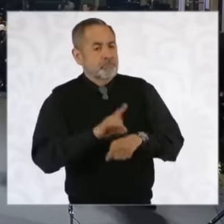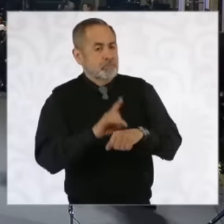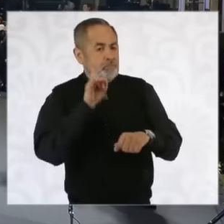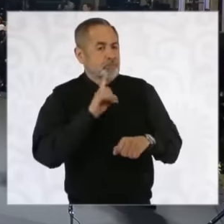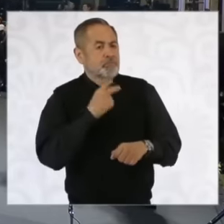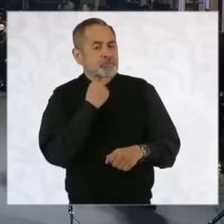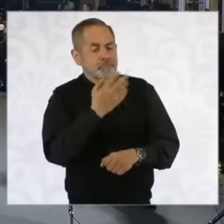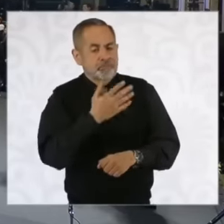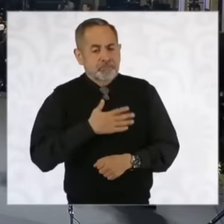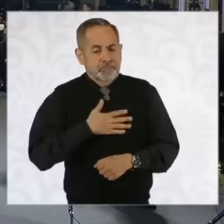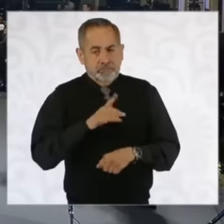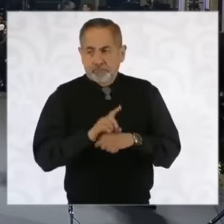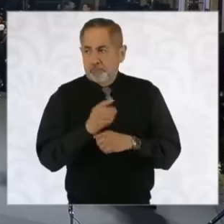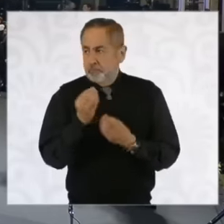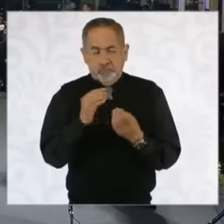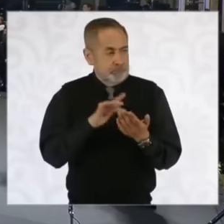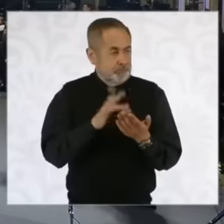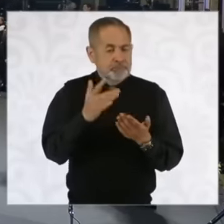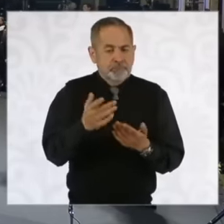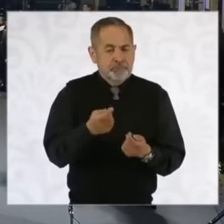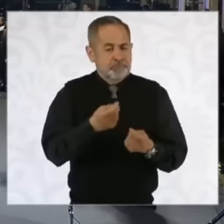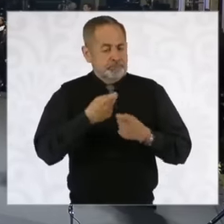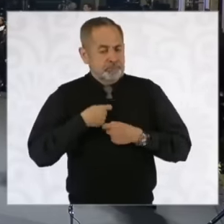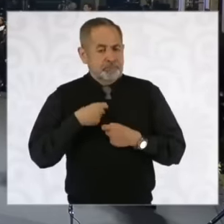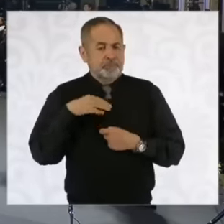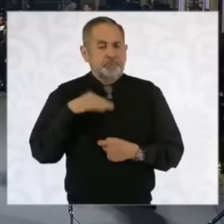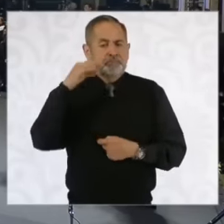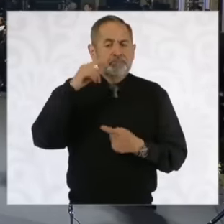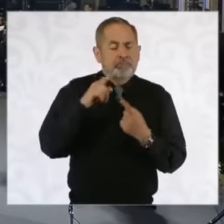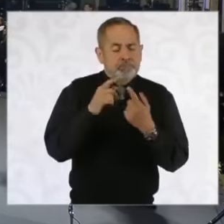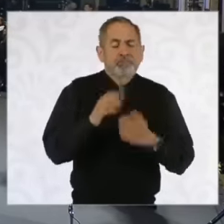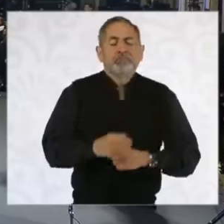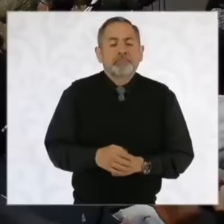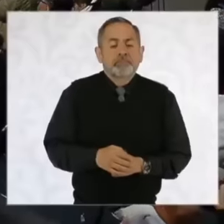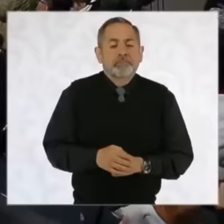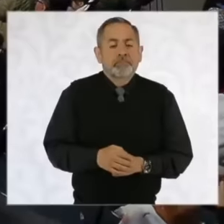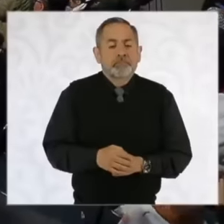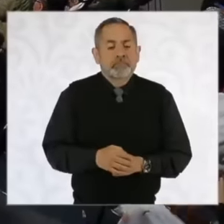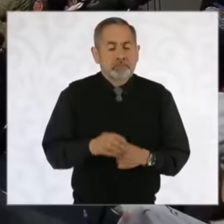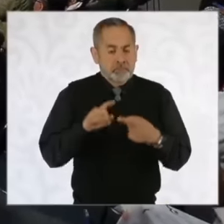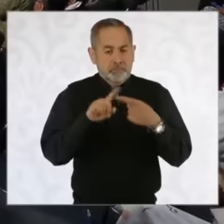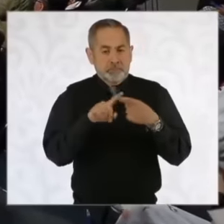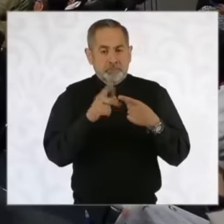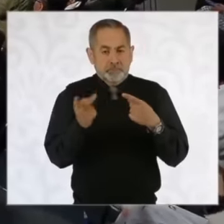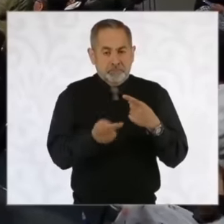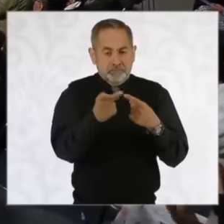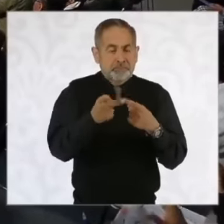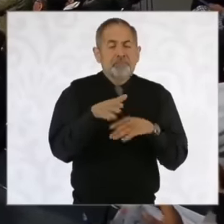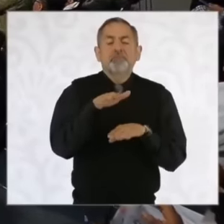morning everyone Thank you very much for giving me the floor I have uh In fact a question about